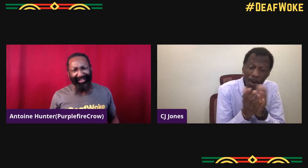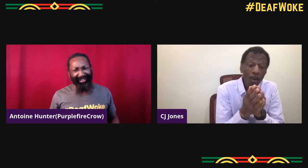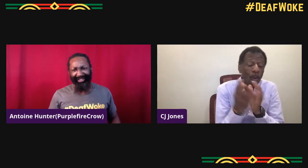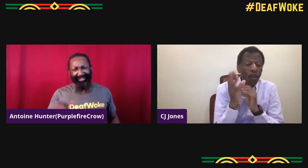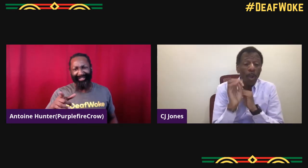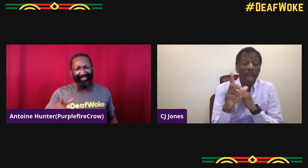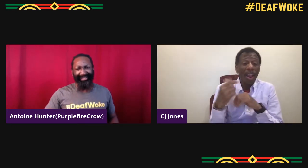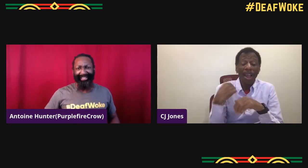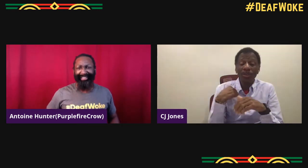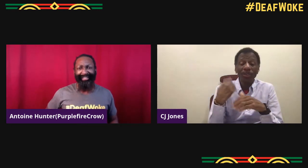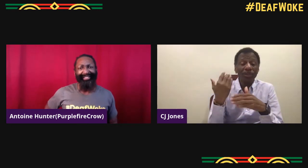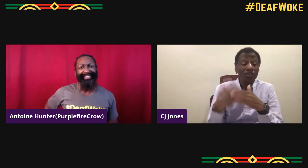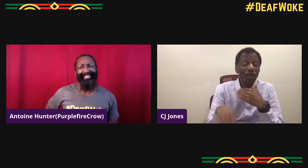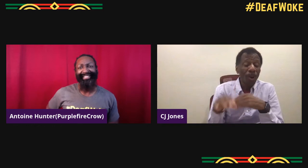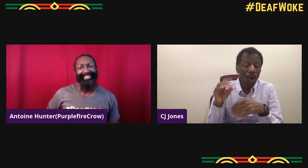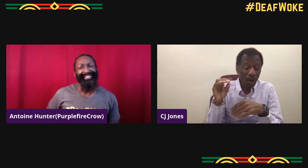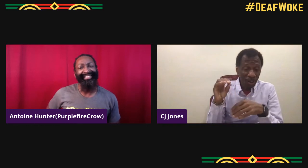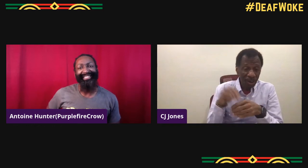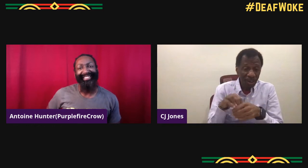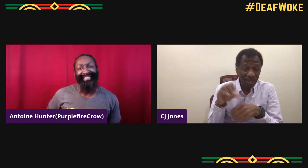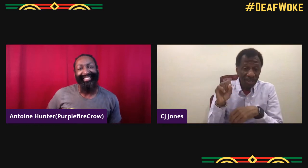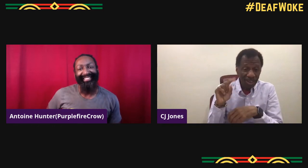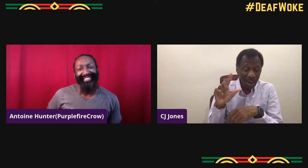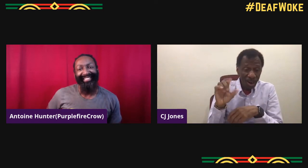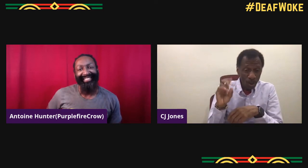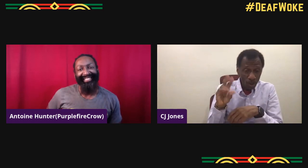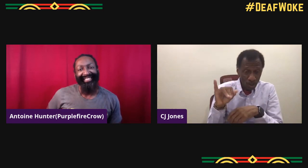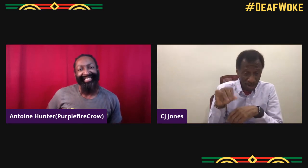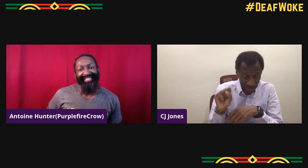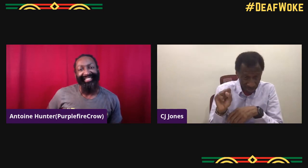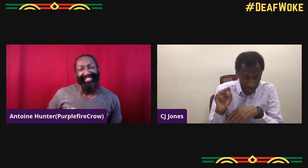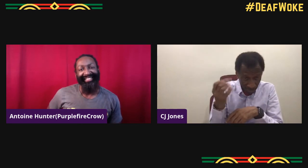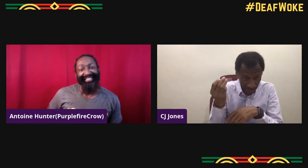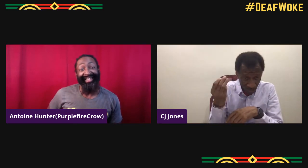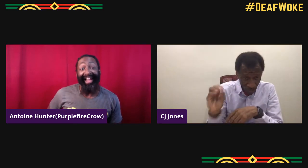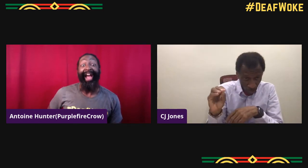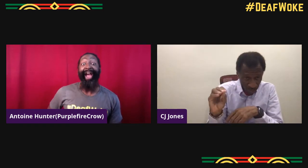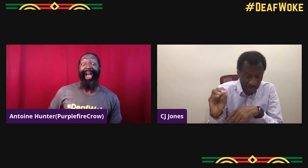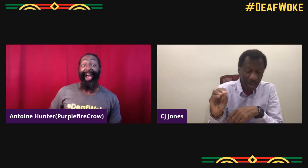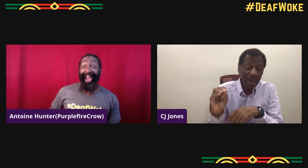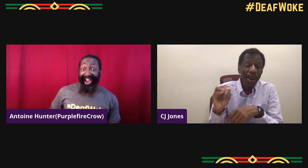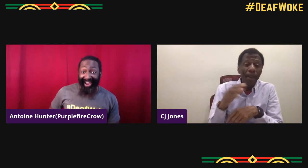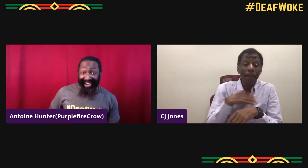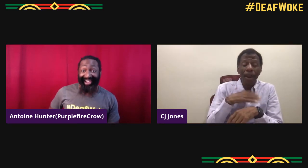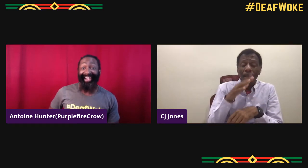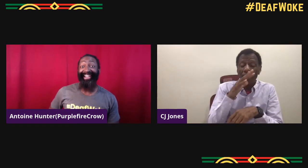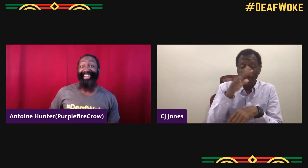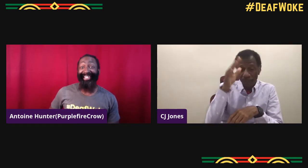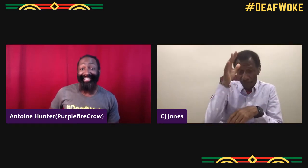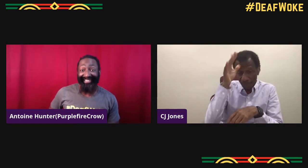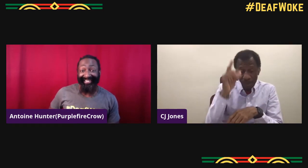where you were born, tell us about your life. I was born in Saint Louis, Missouri.